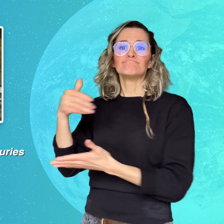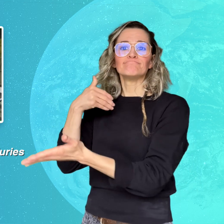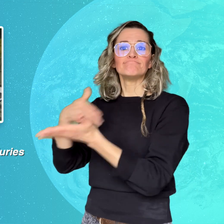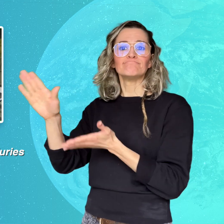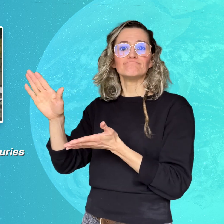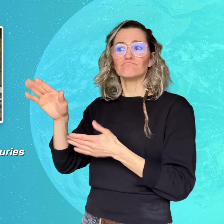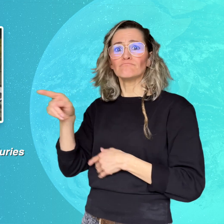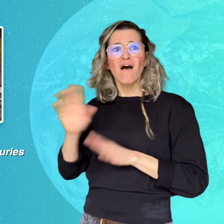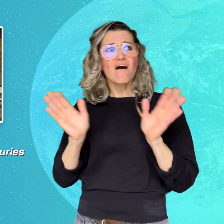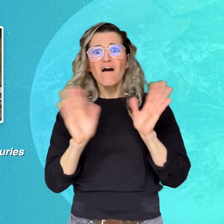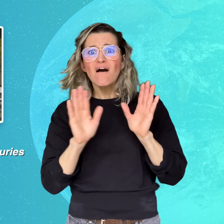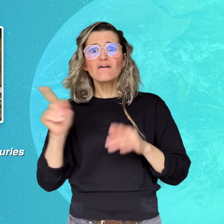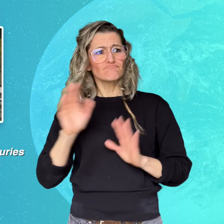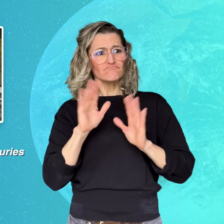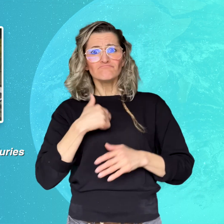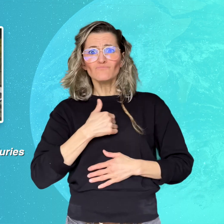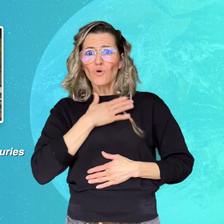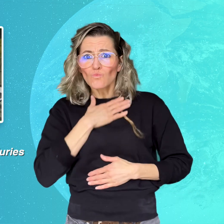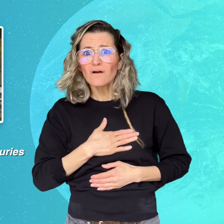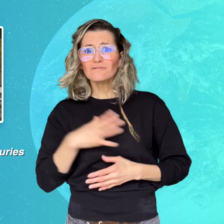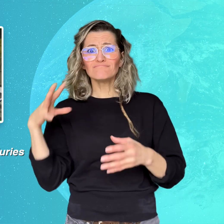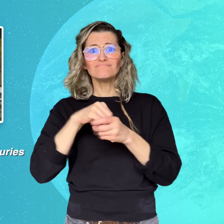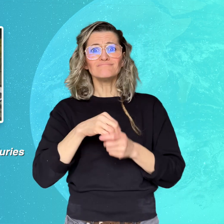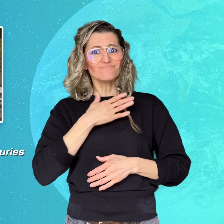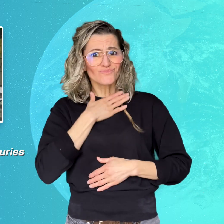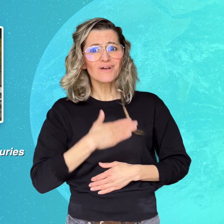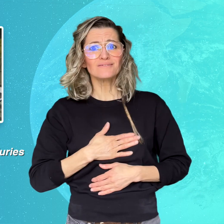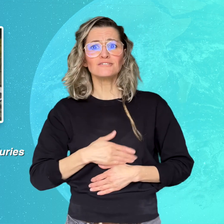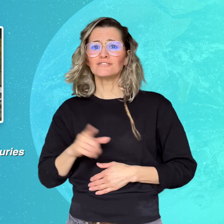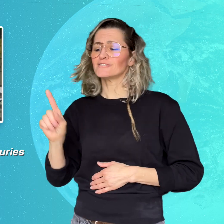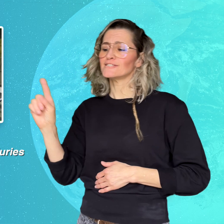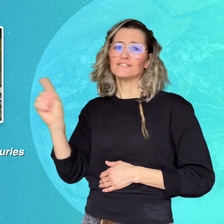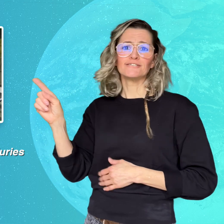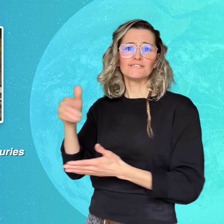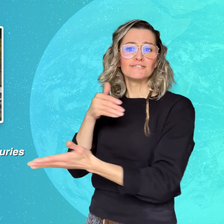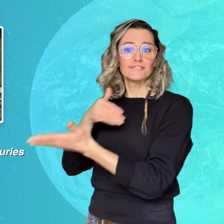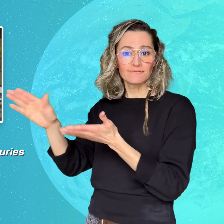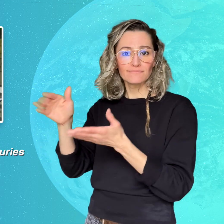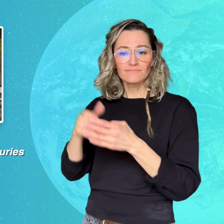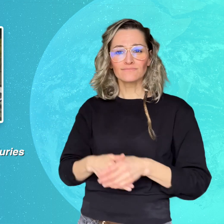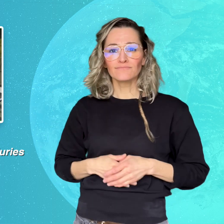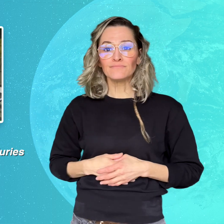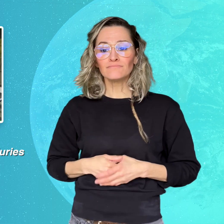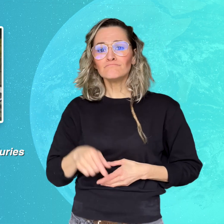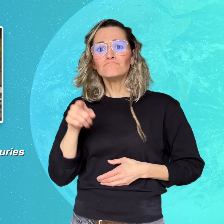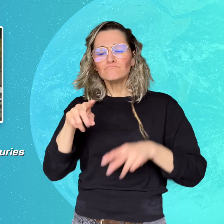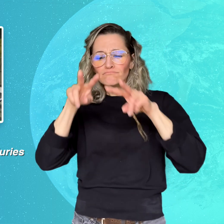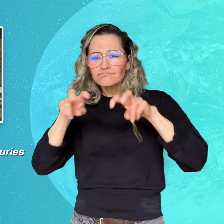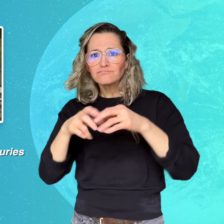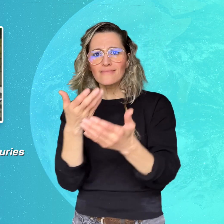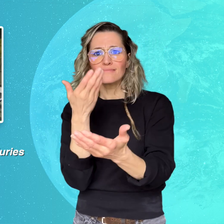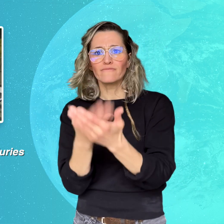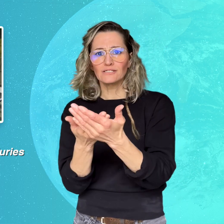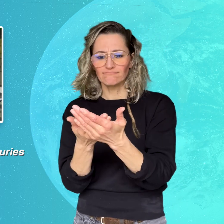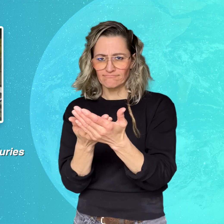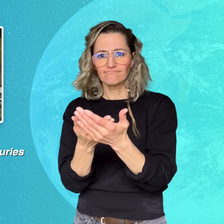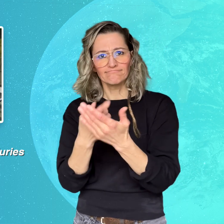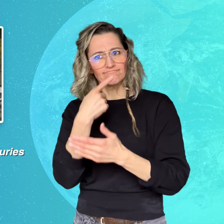from service, even though he wanted to participate. Evidence shows